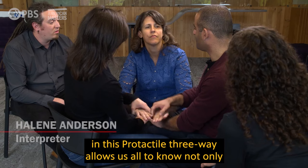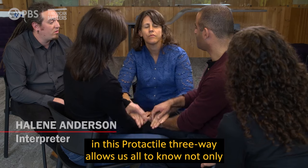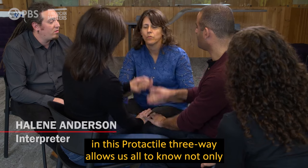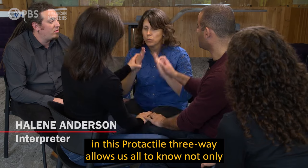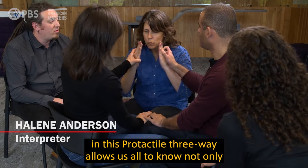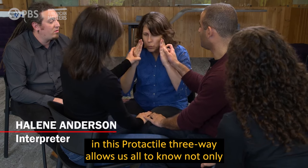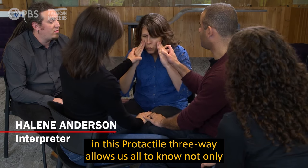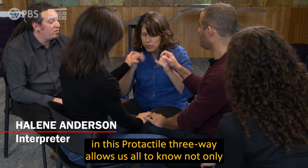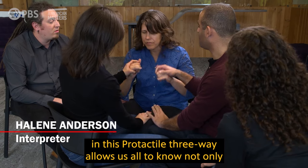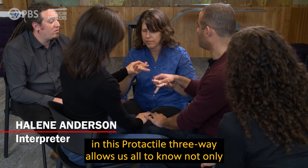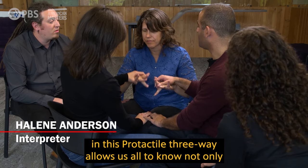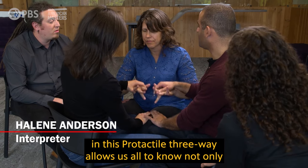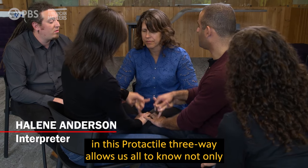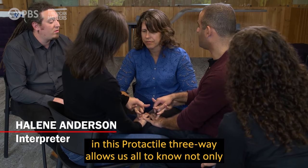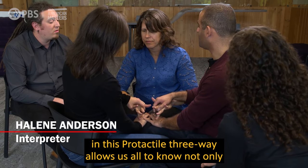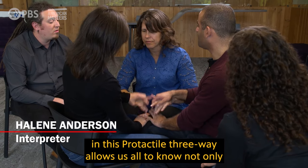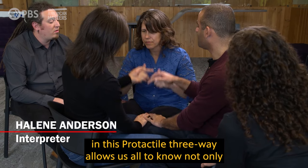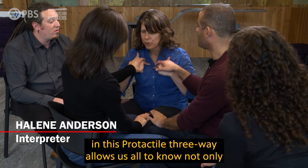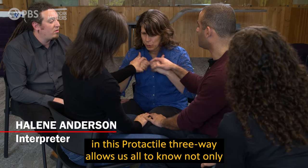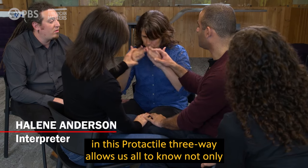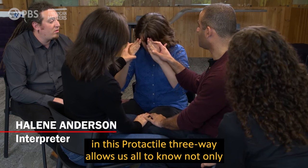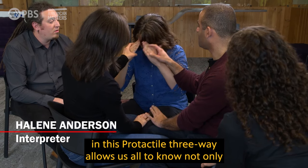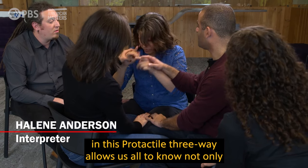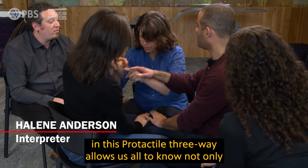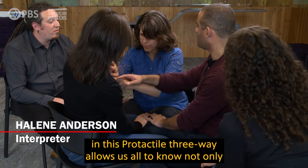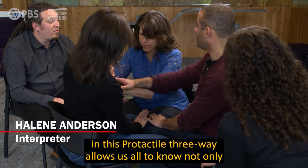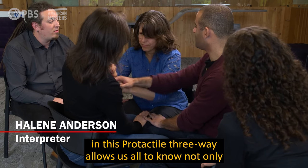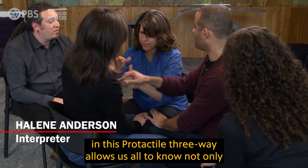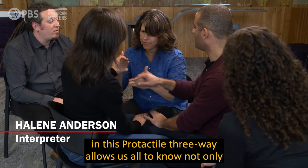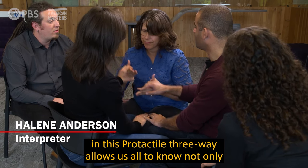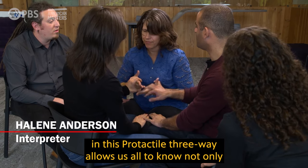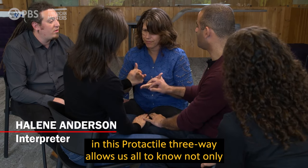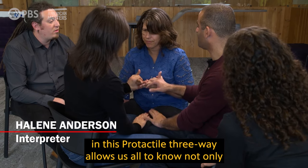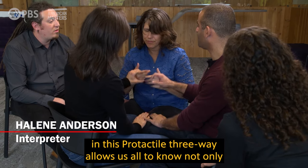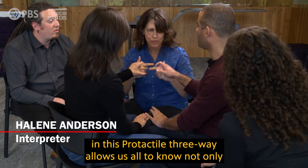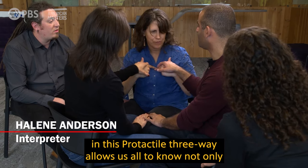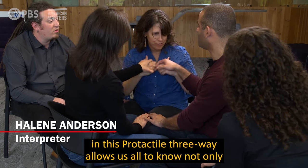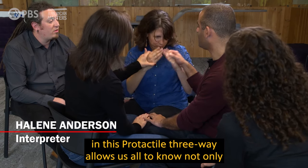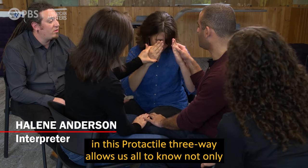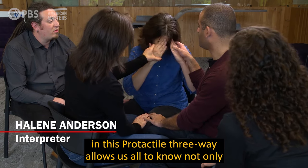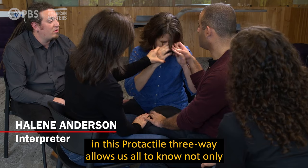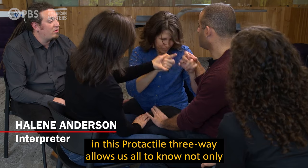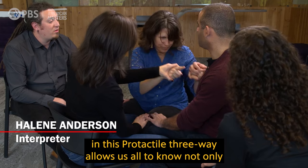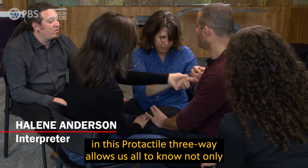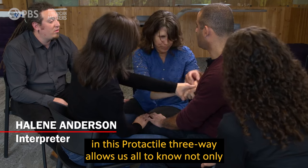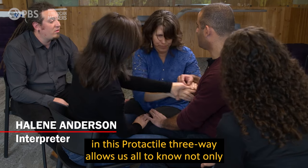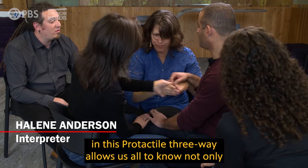in this Protactile three-way allows us all to know not only